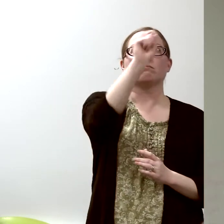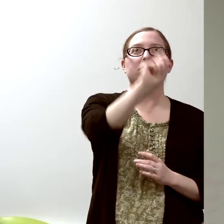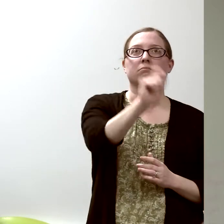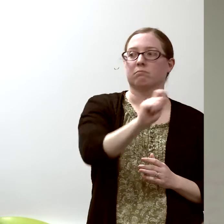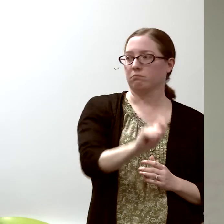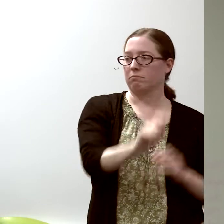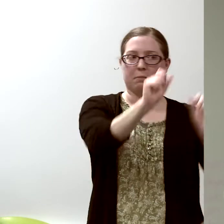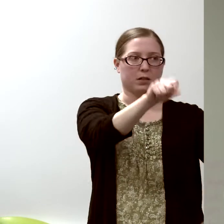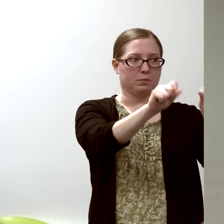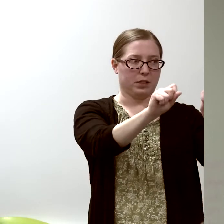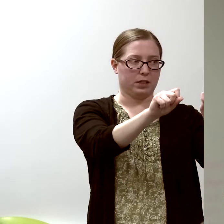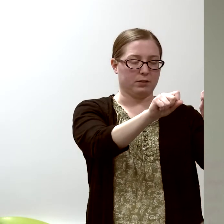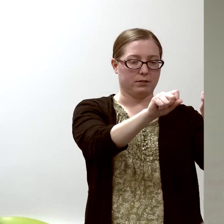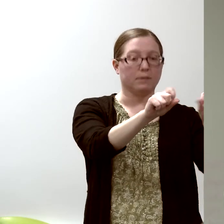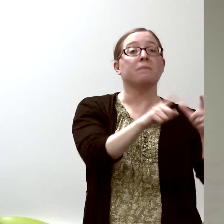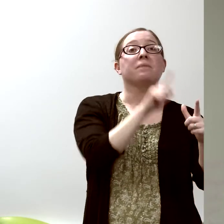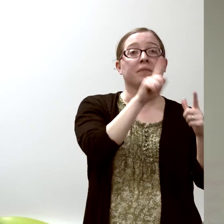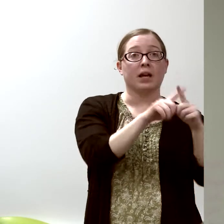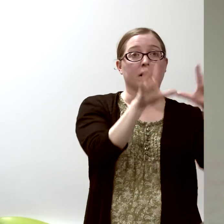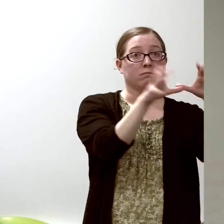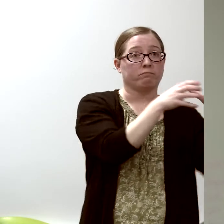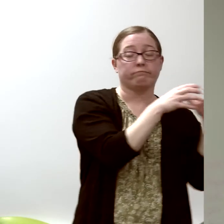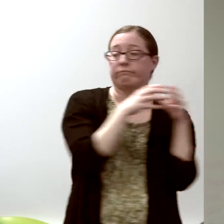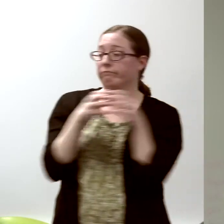and then we would go and see the patient...